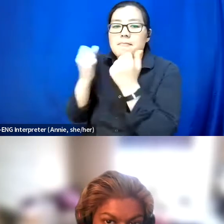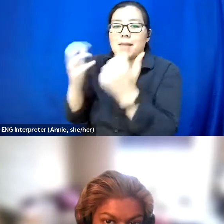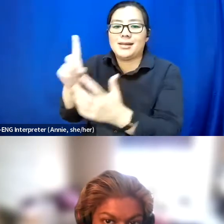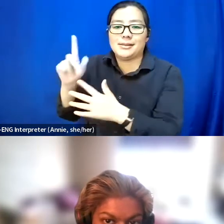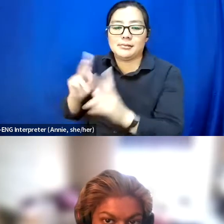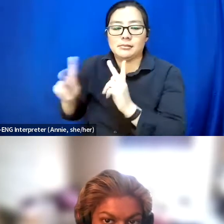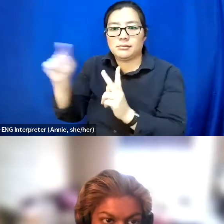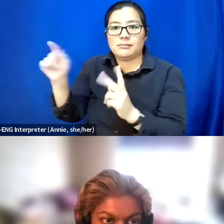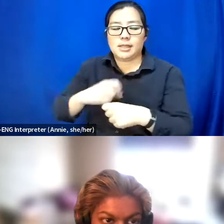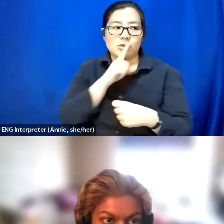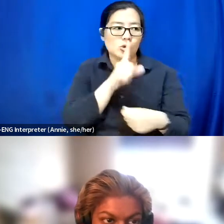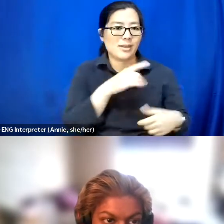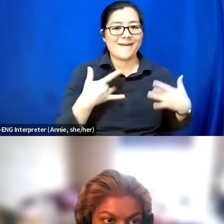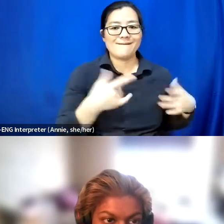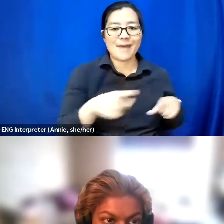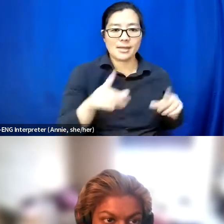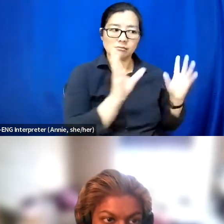of striving to be more accessible next time.